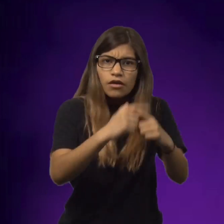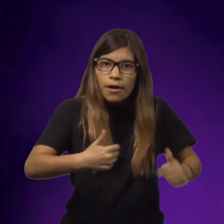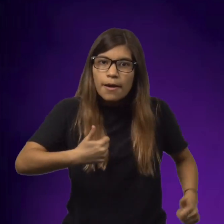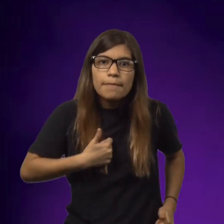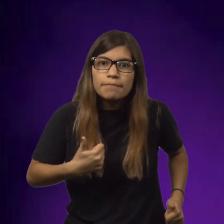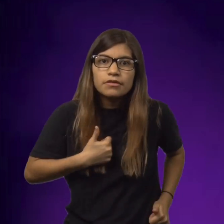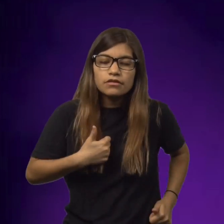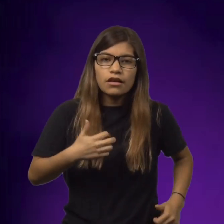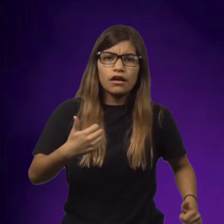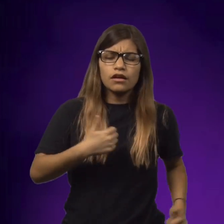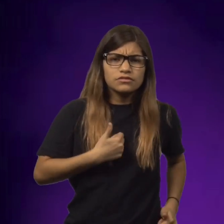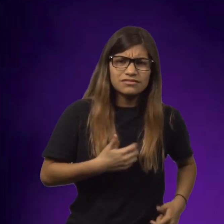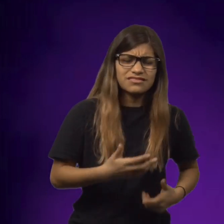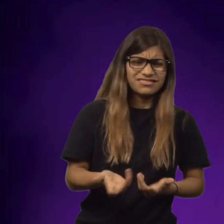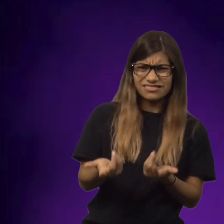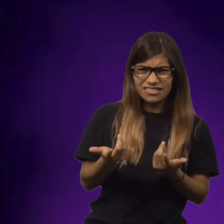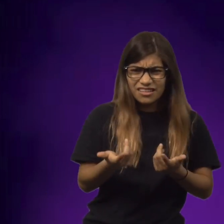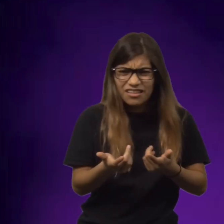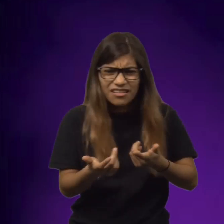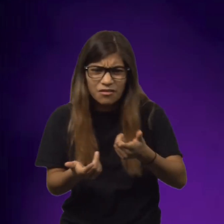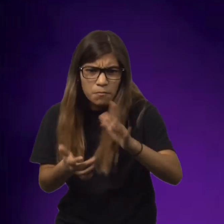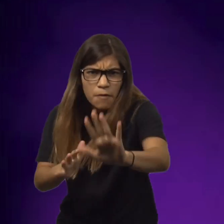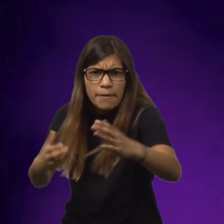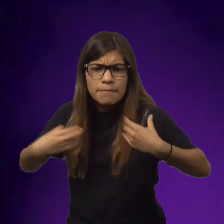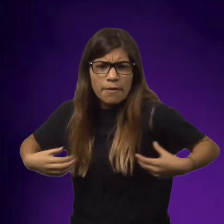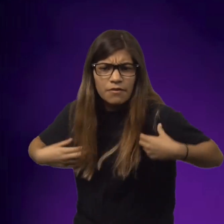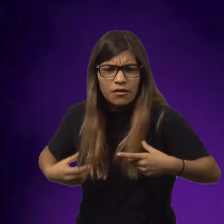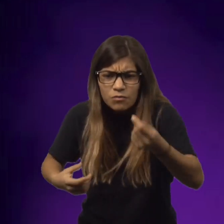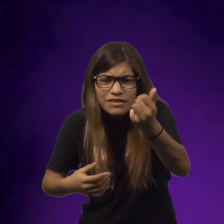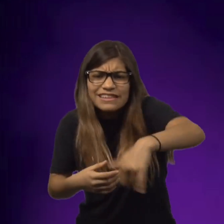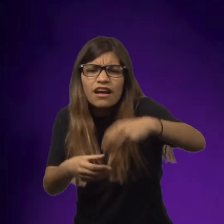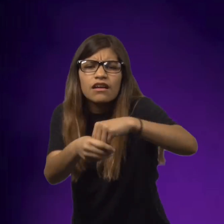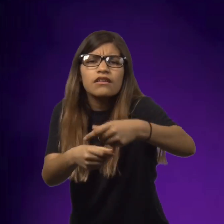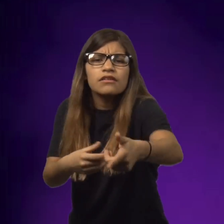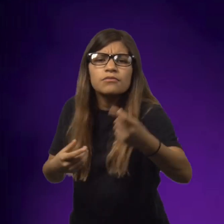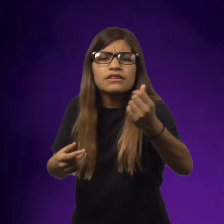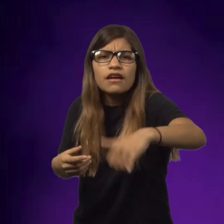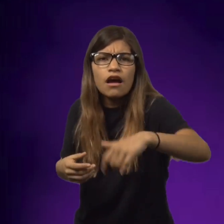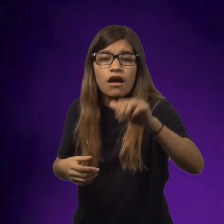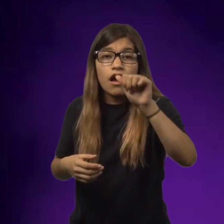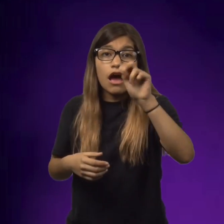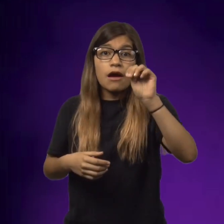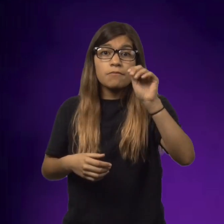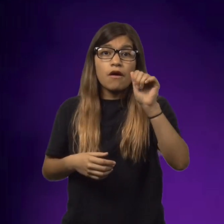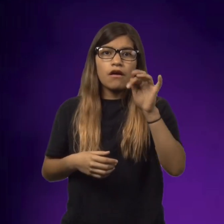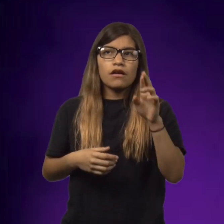as she turned the corner Annemarie ran into a soldier. And the soldier said, "What's in your backpack? What's in there?"